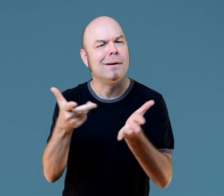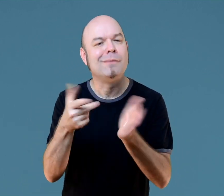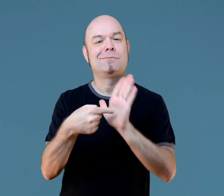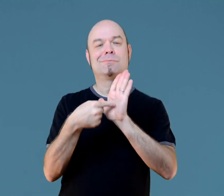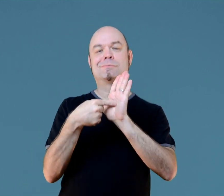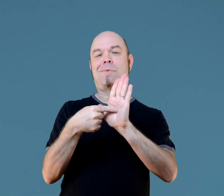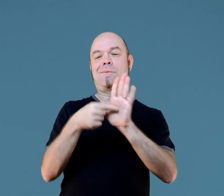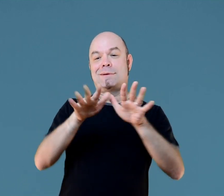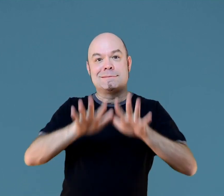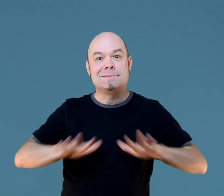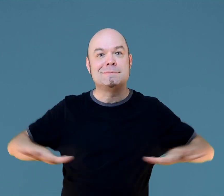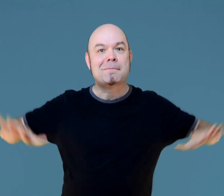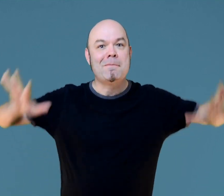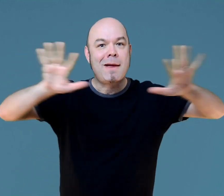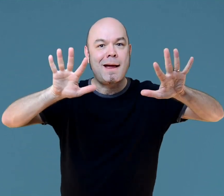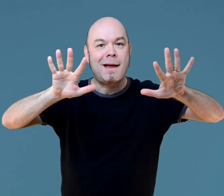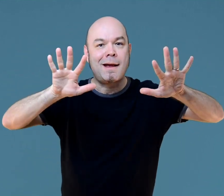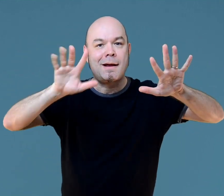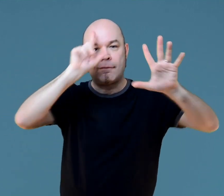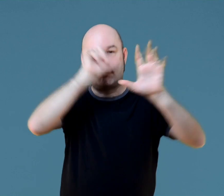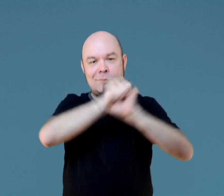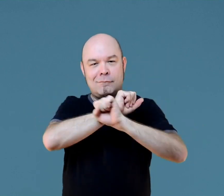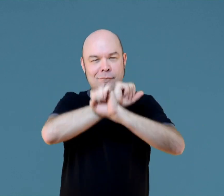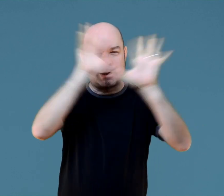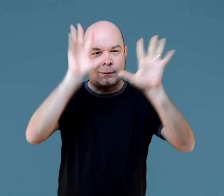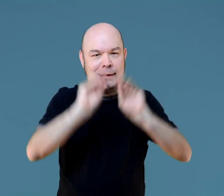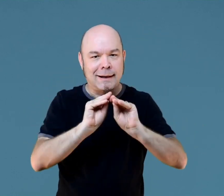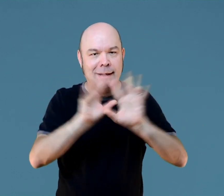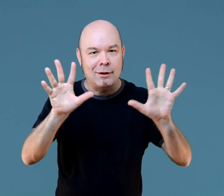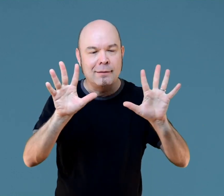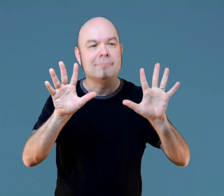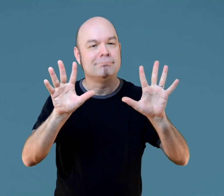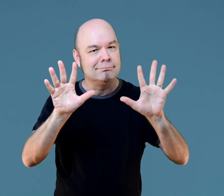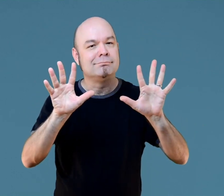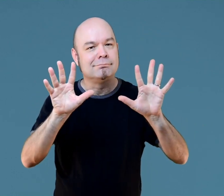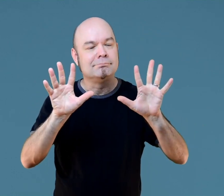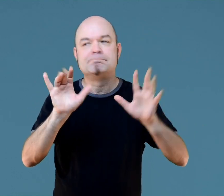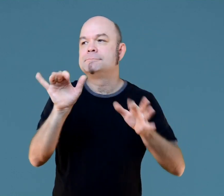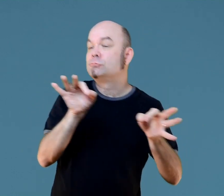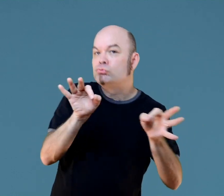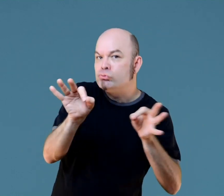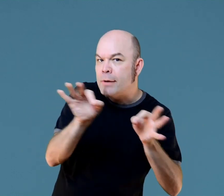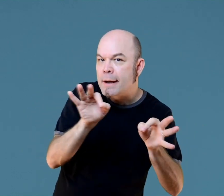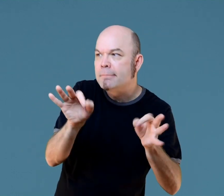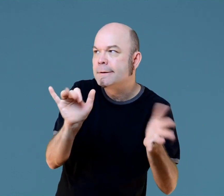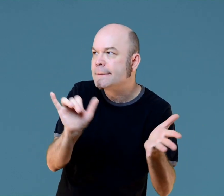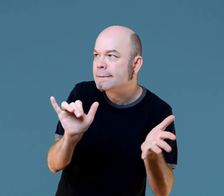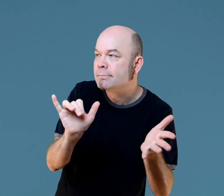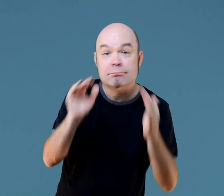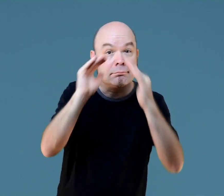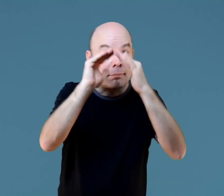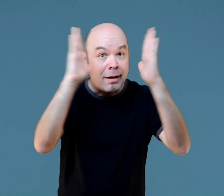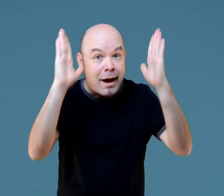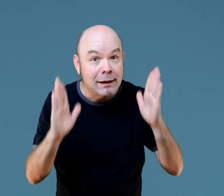A reference point helps show spatial visualization like when you're describing things like a house